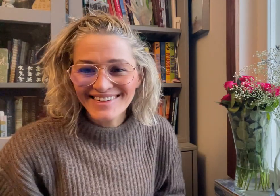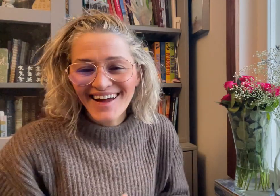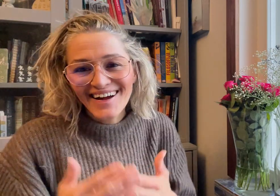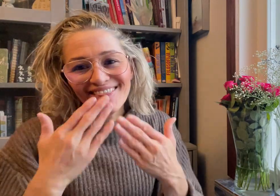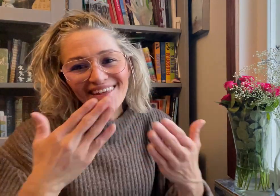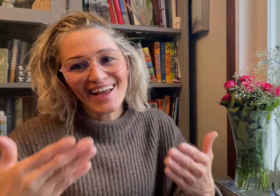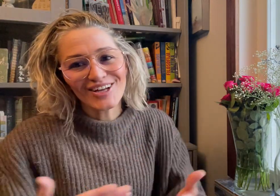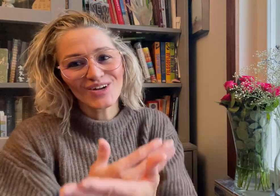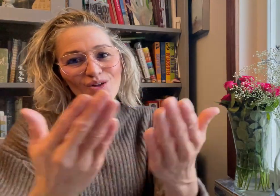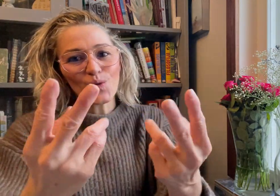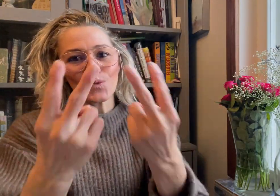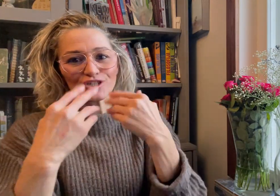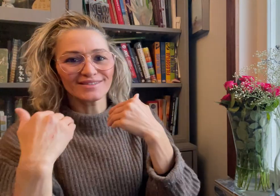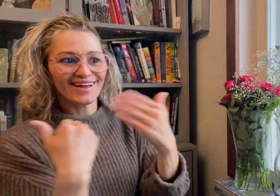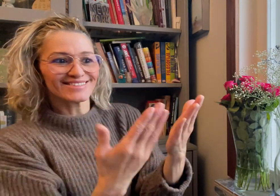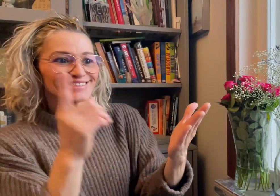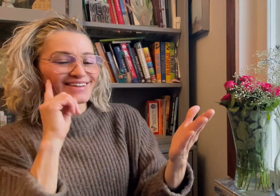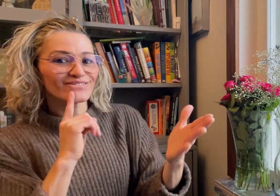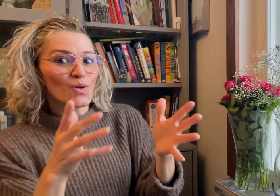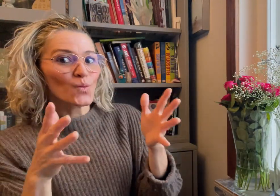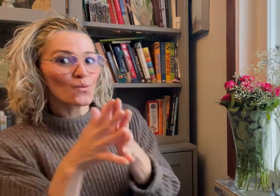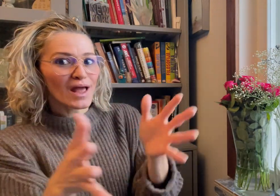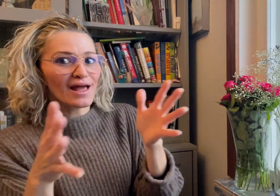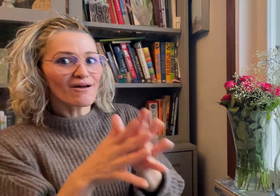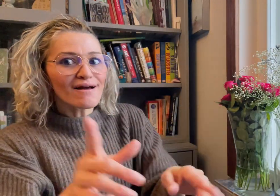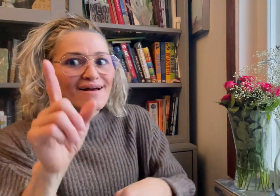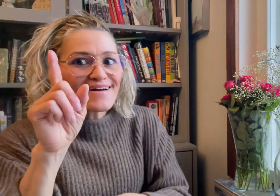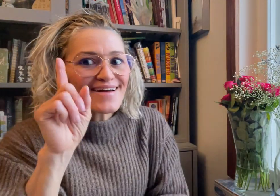Thank you for watching DeafWire!